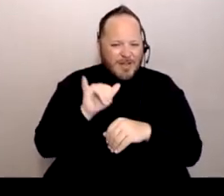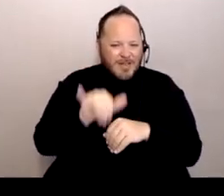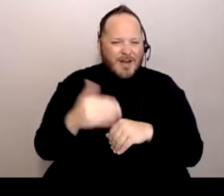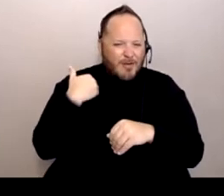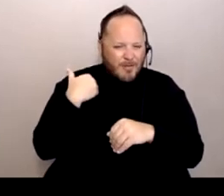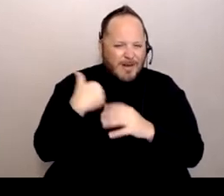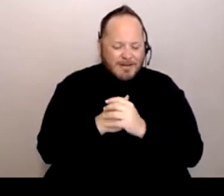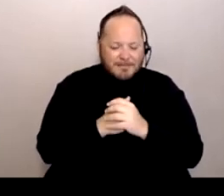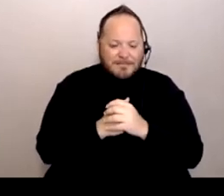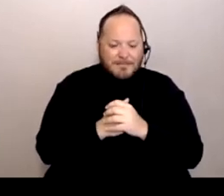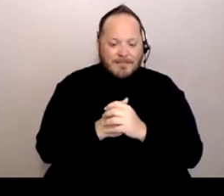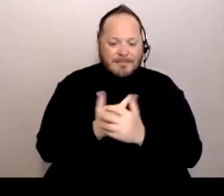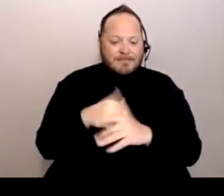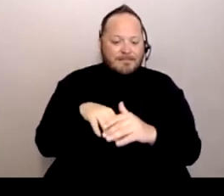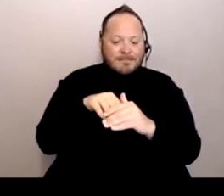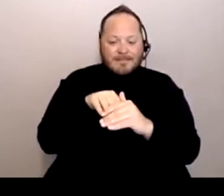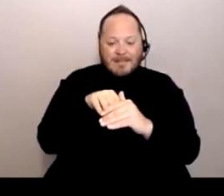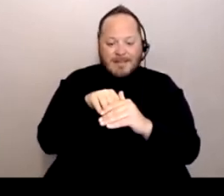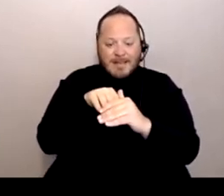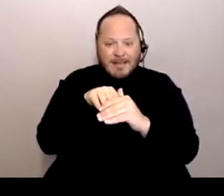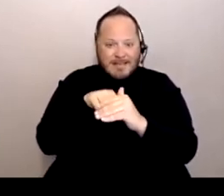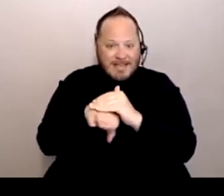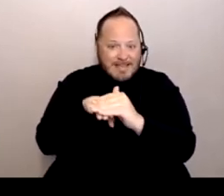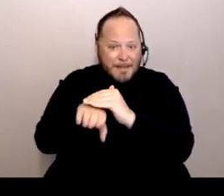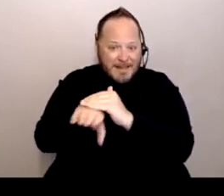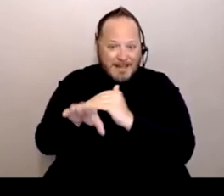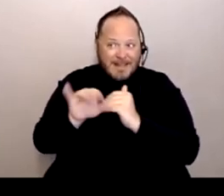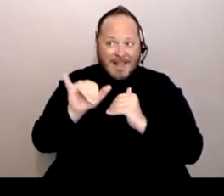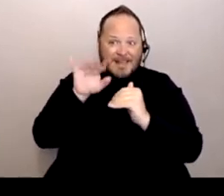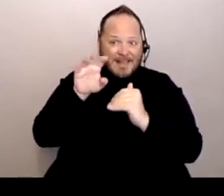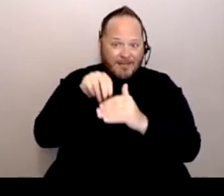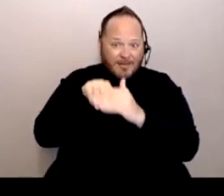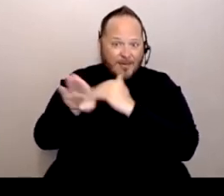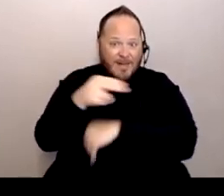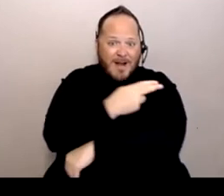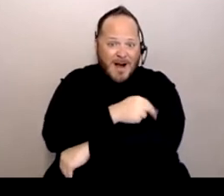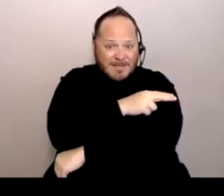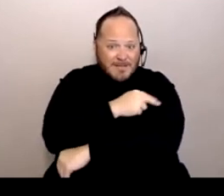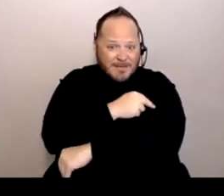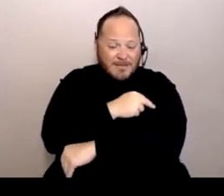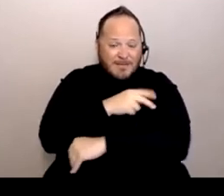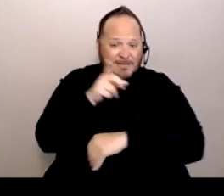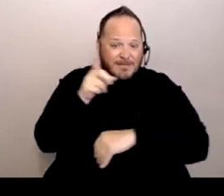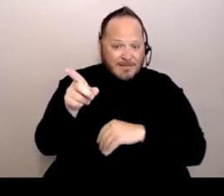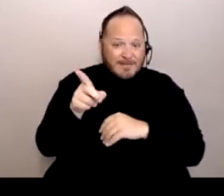Again, accessibility. So like even going into the hospital, making sure that people had somebody with them,